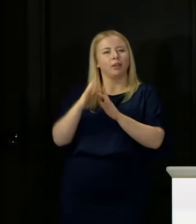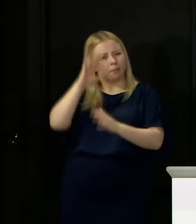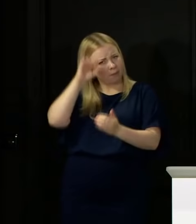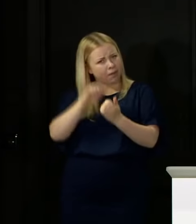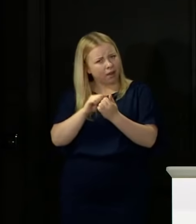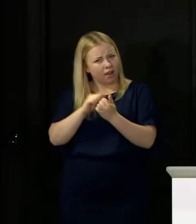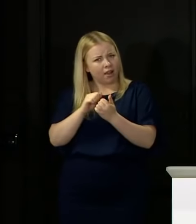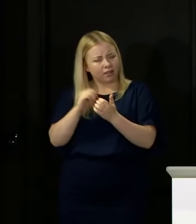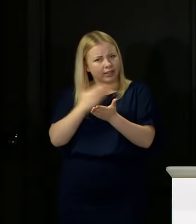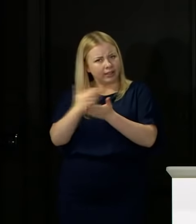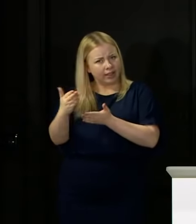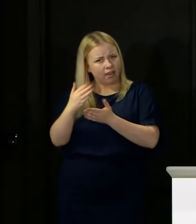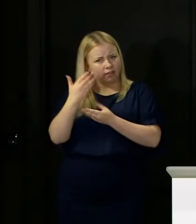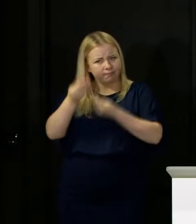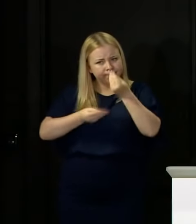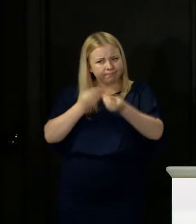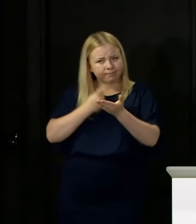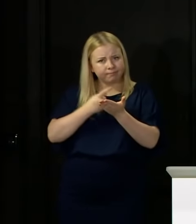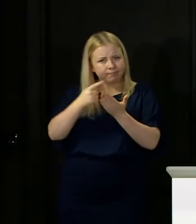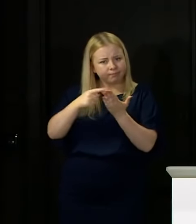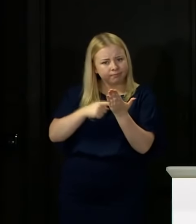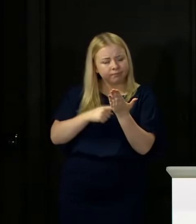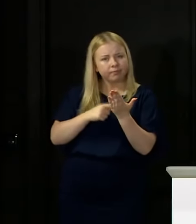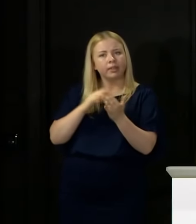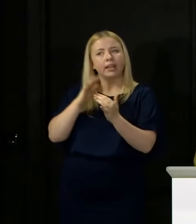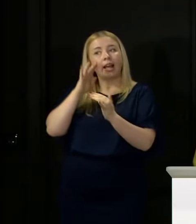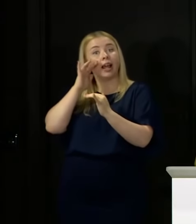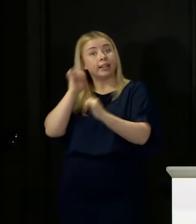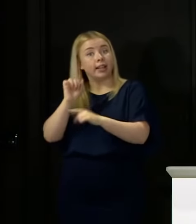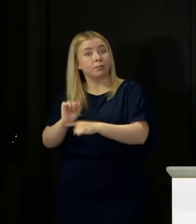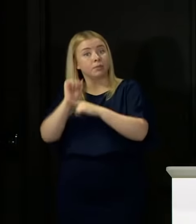of what that means and Test and Protect will get in touch with you, if they get in touch